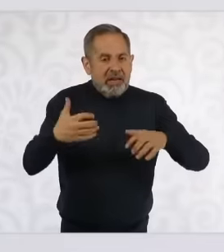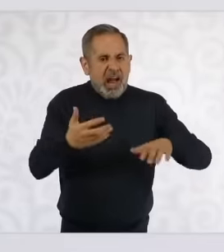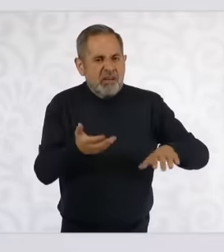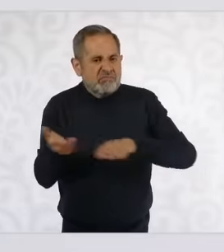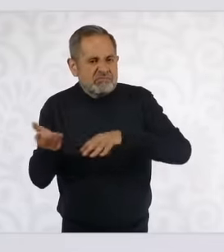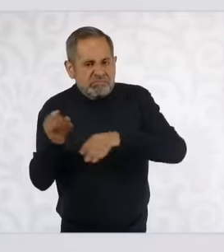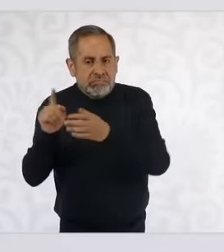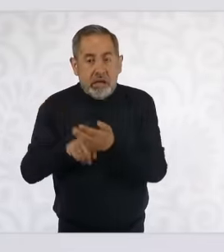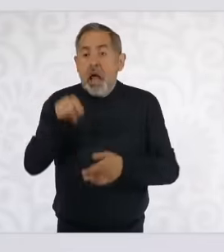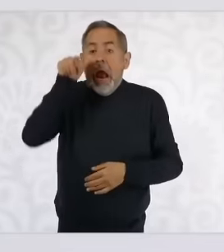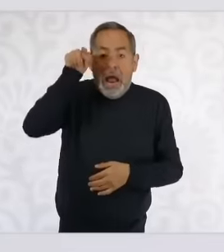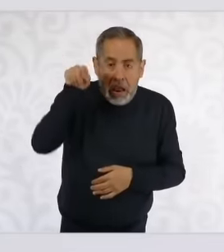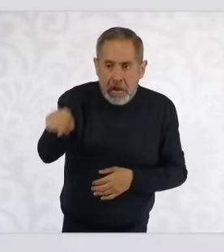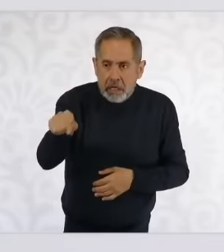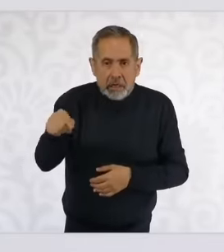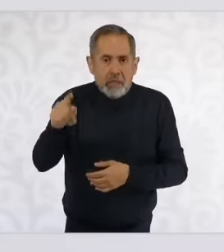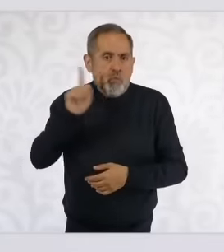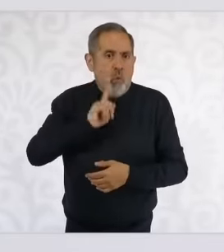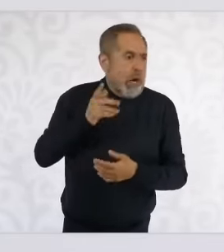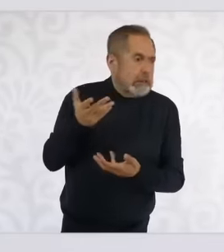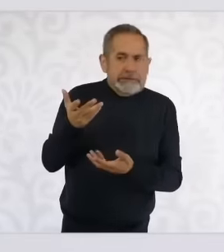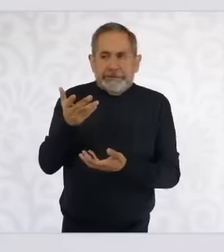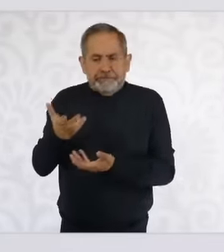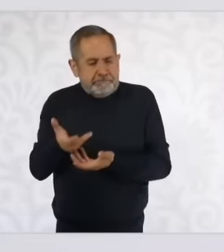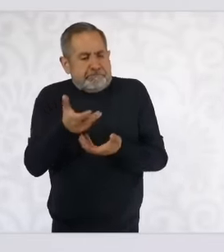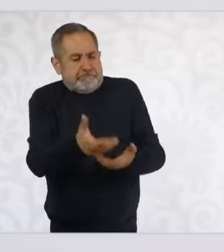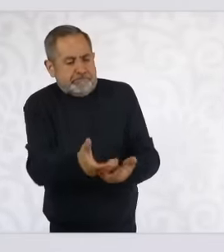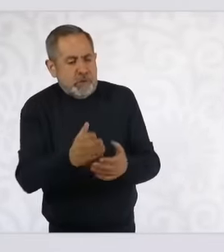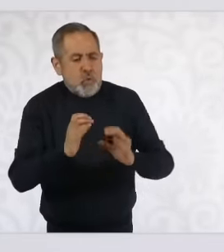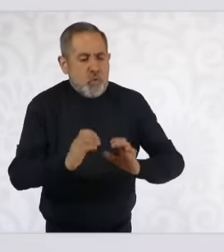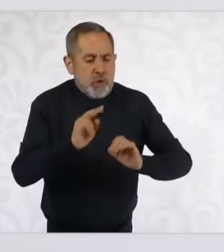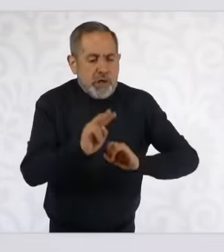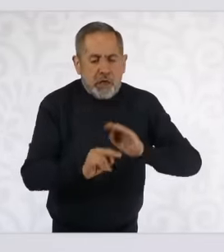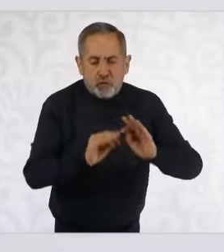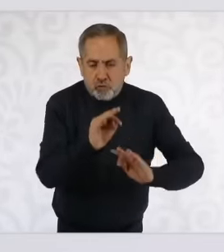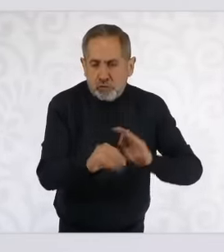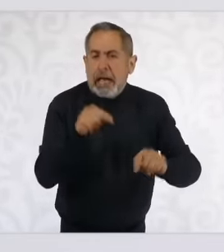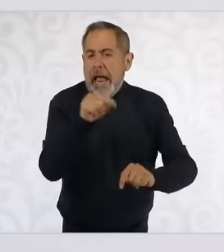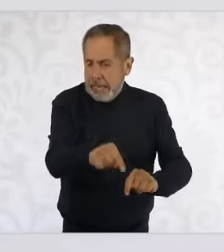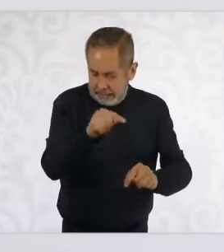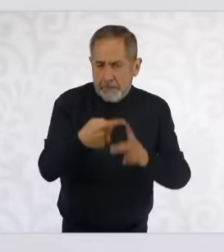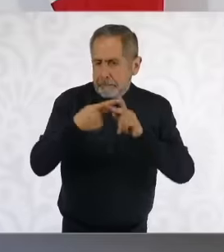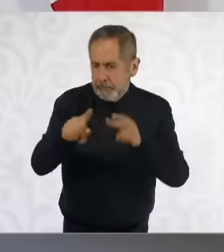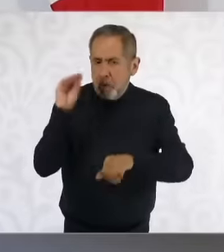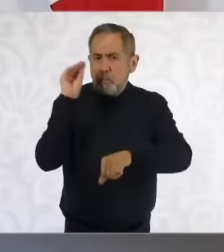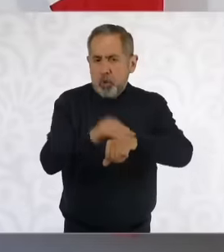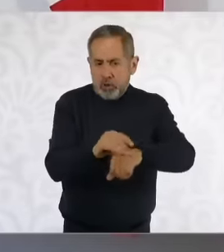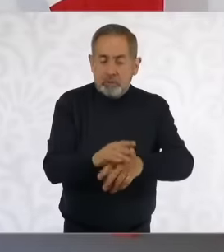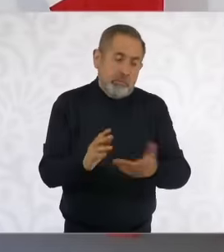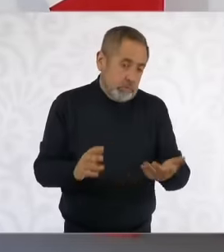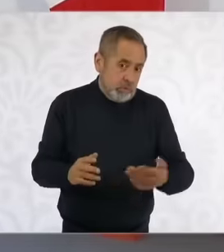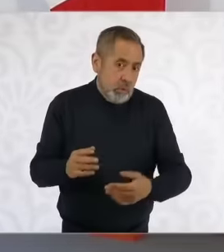care system It is going to start in Ciudad Juárez because there is a historical debt with the women of